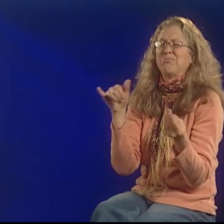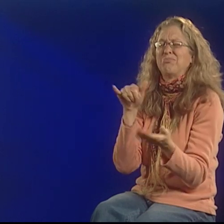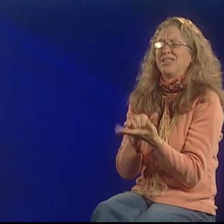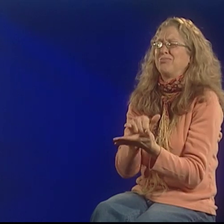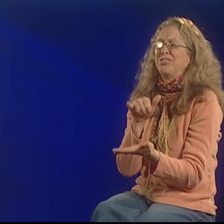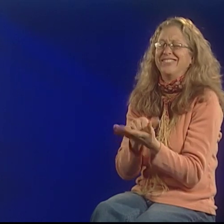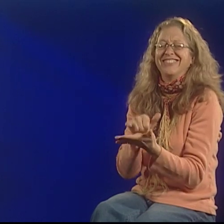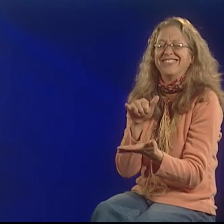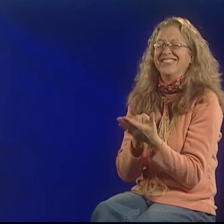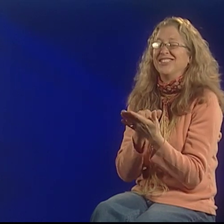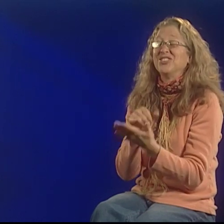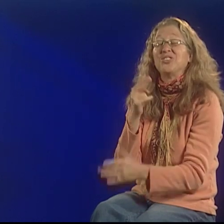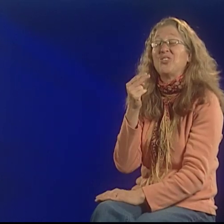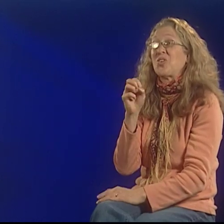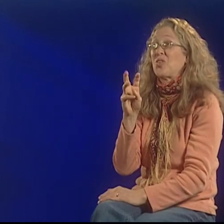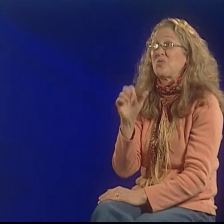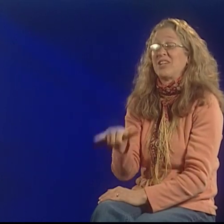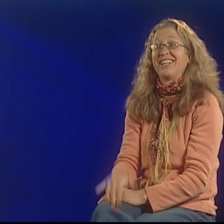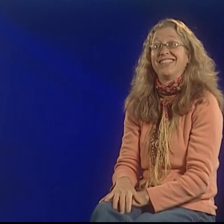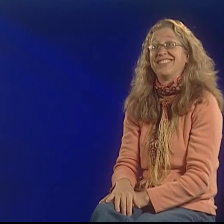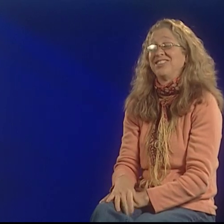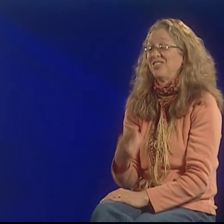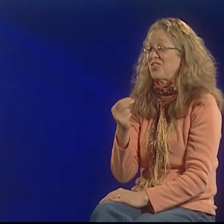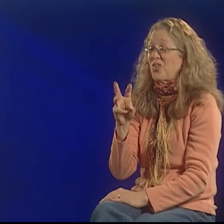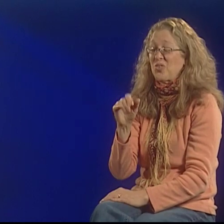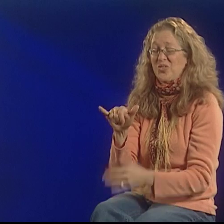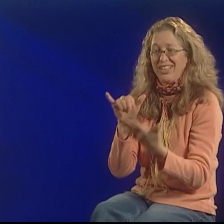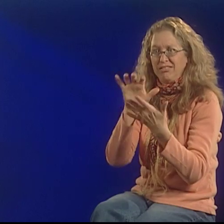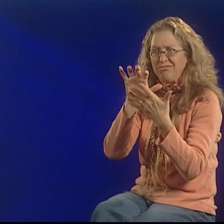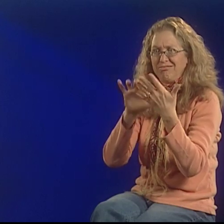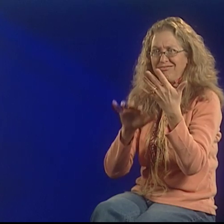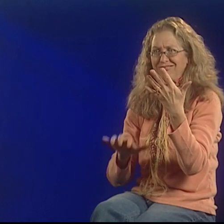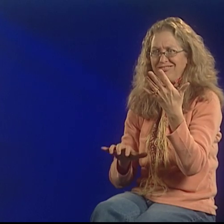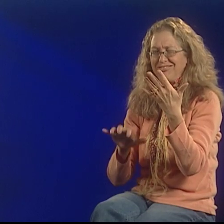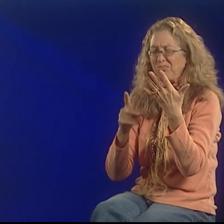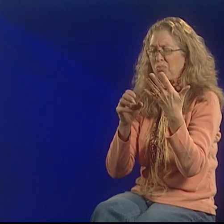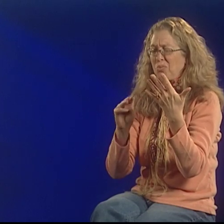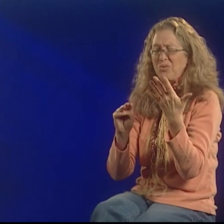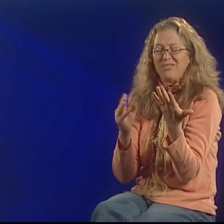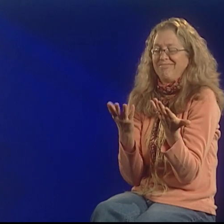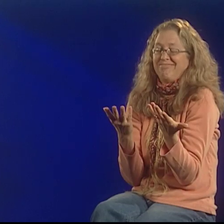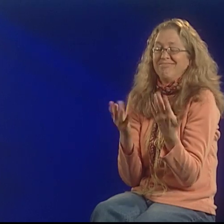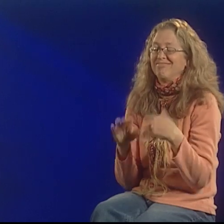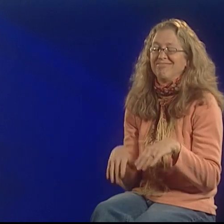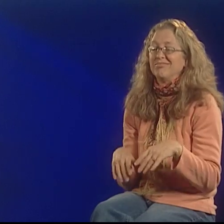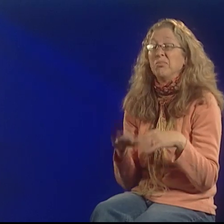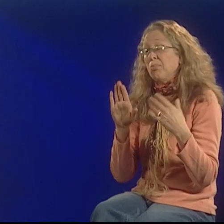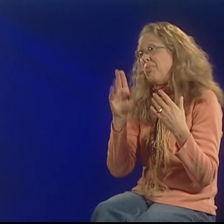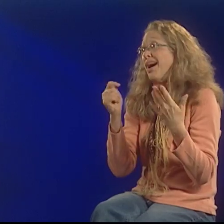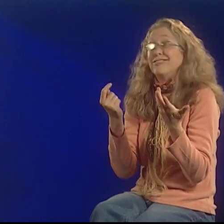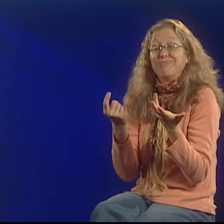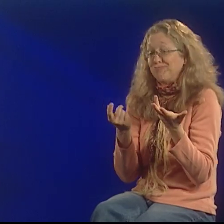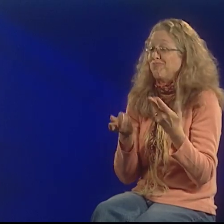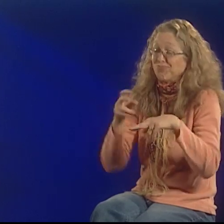and just feel like, "These poems are impossible! "There's no way that I'm going to be able to translate them."